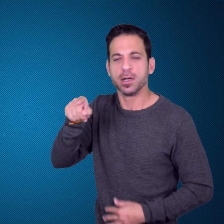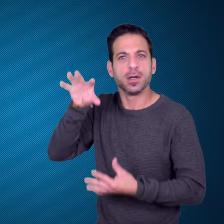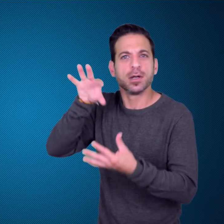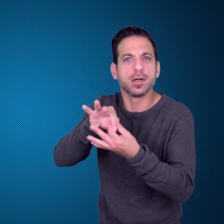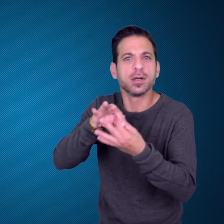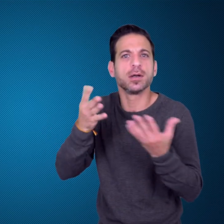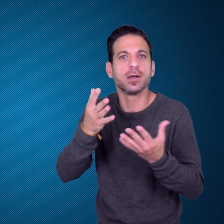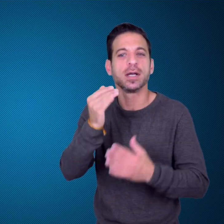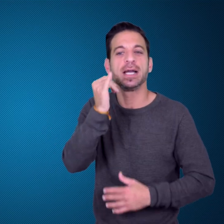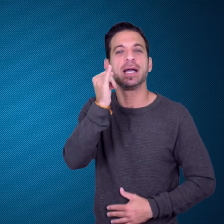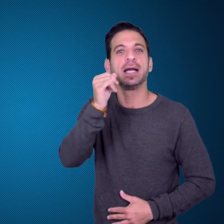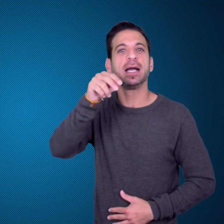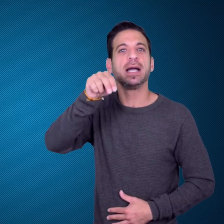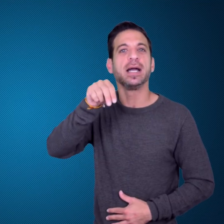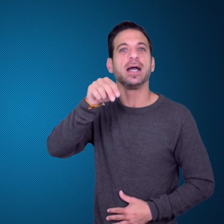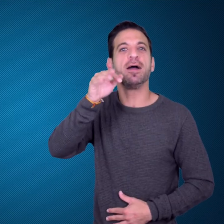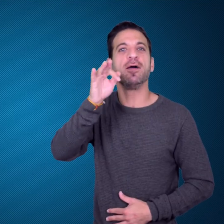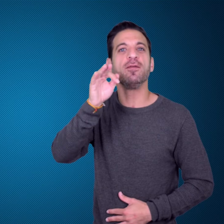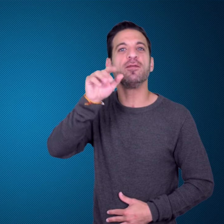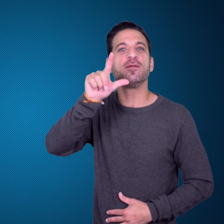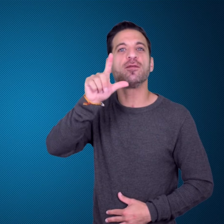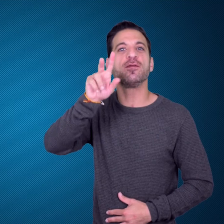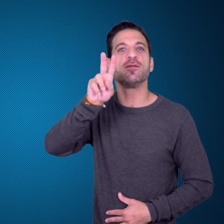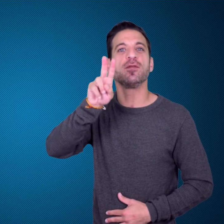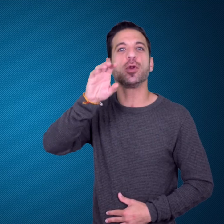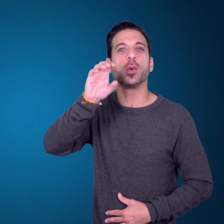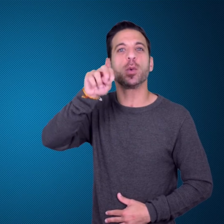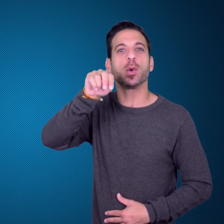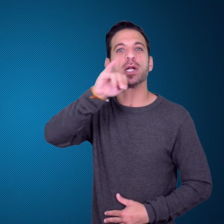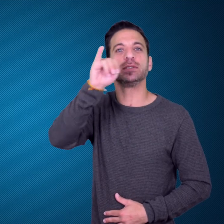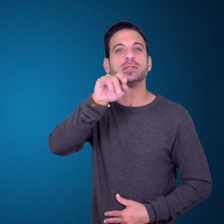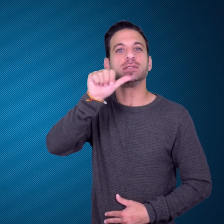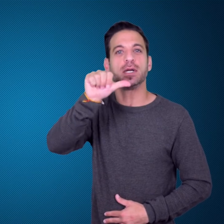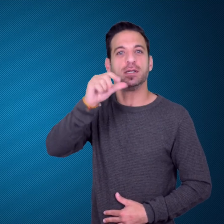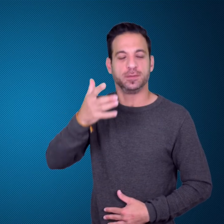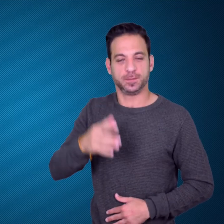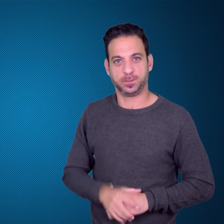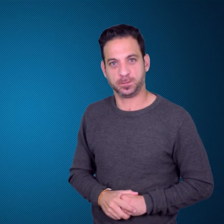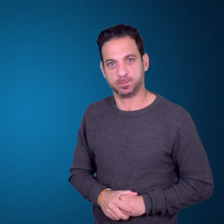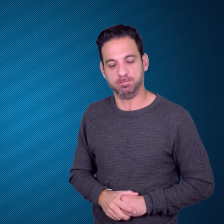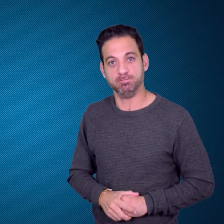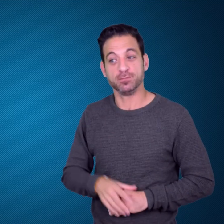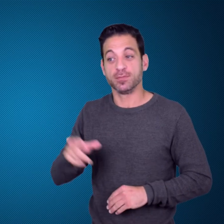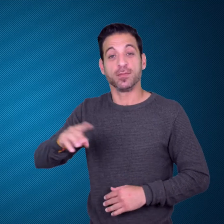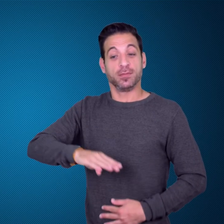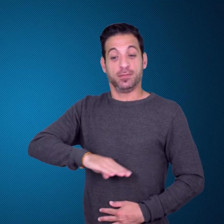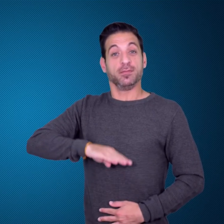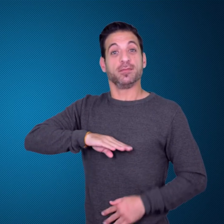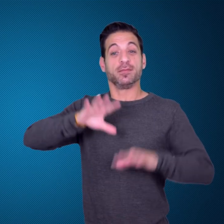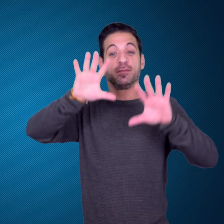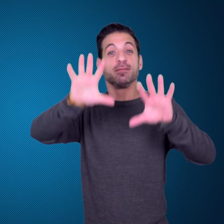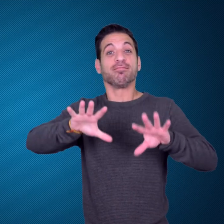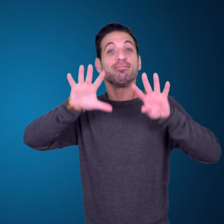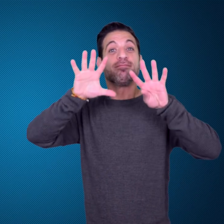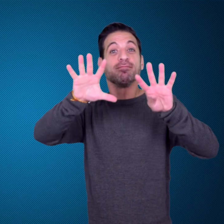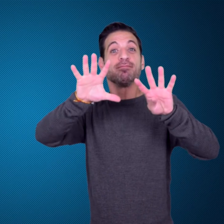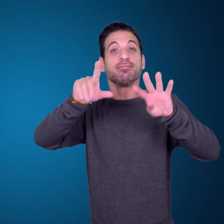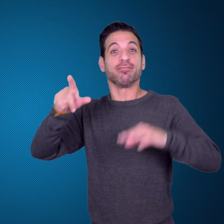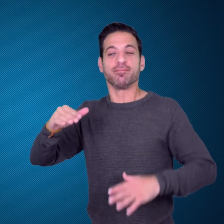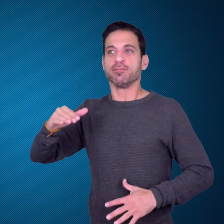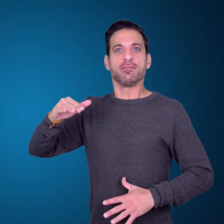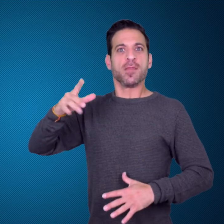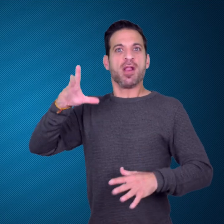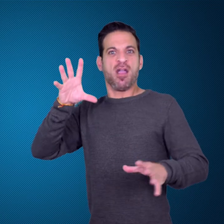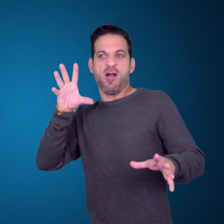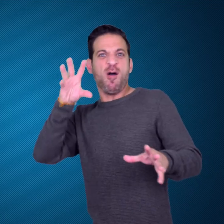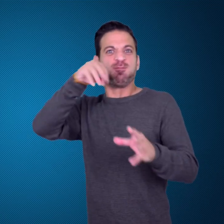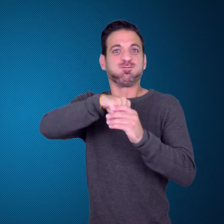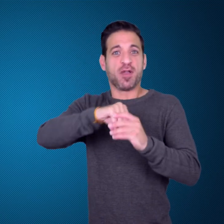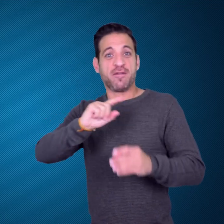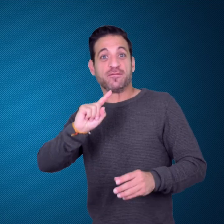he participated in his first Summer Olympics in London